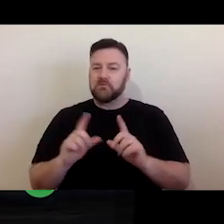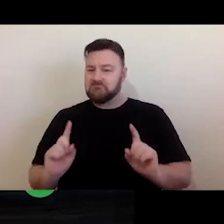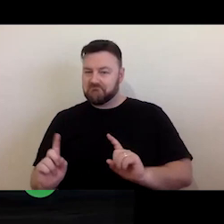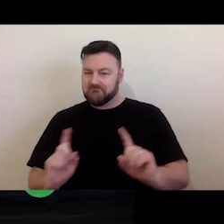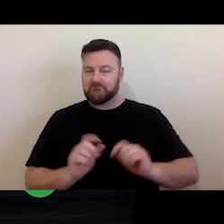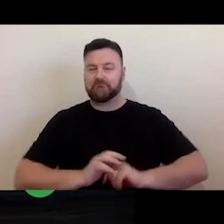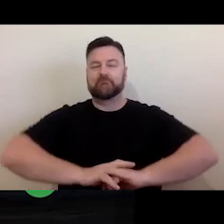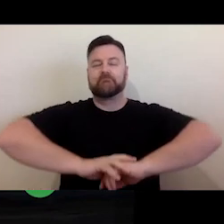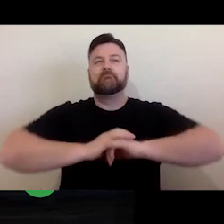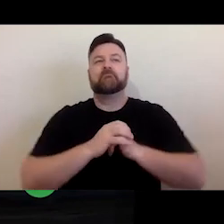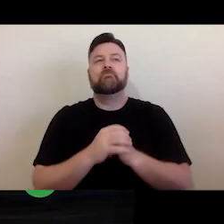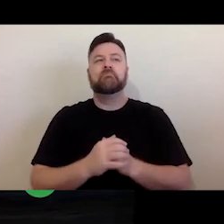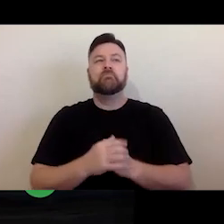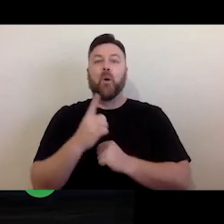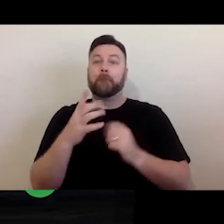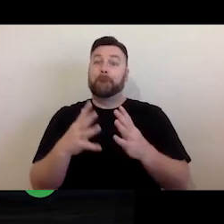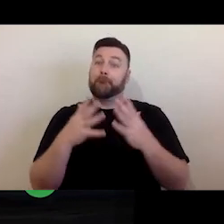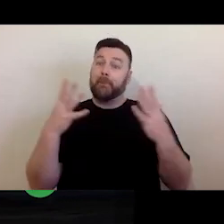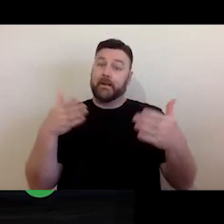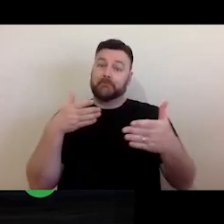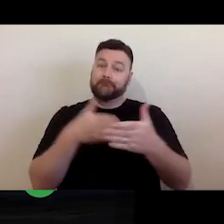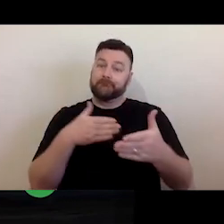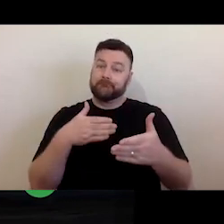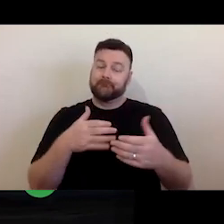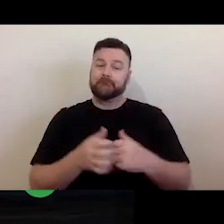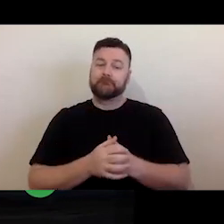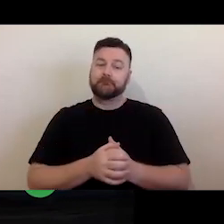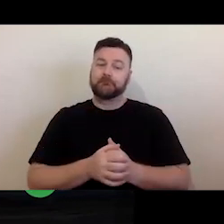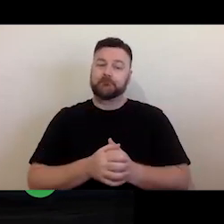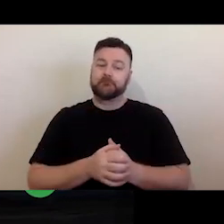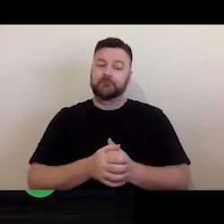one of the biggest ones that comes up is that there's often a lack of